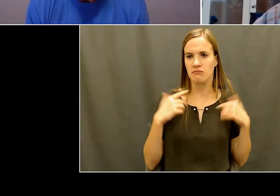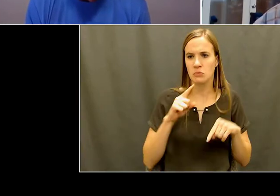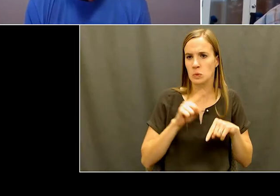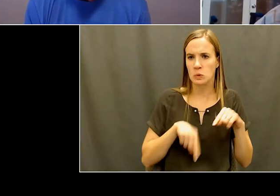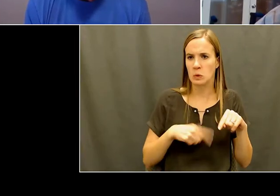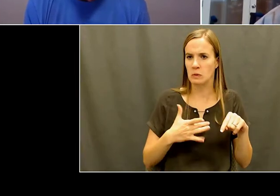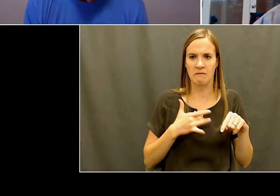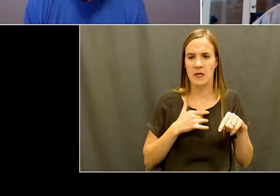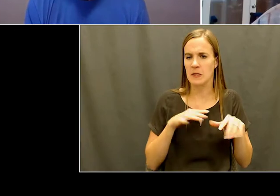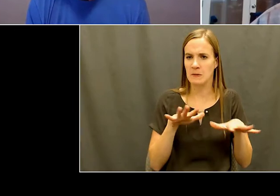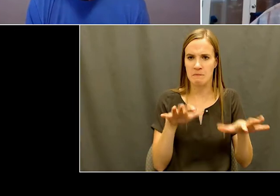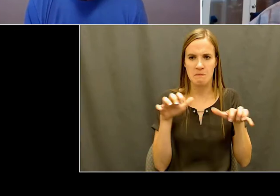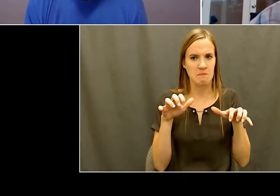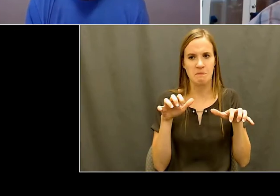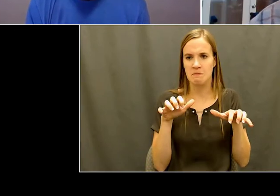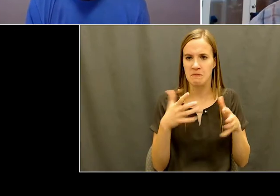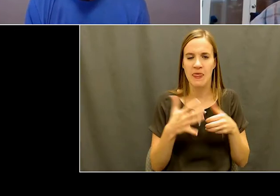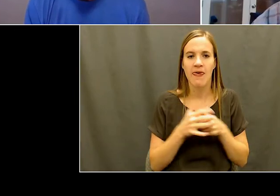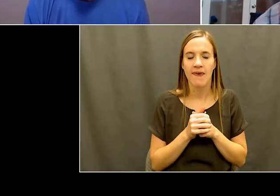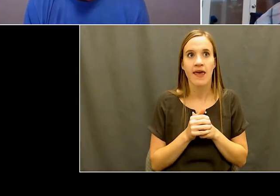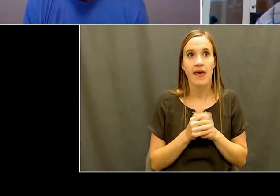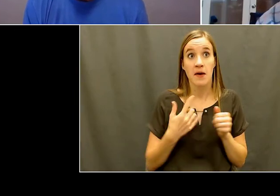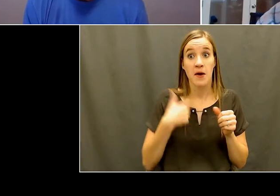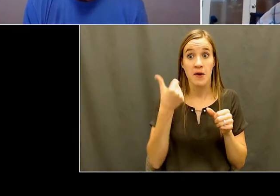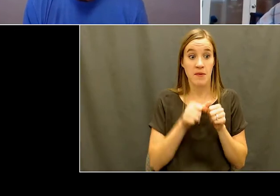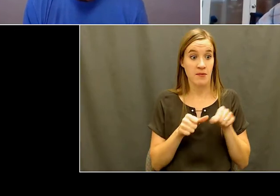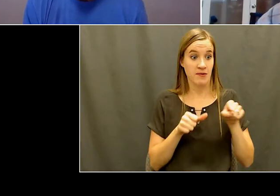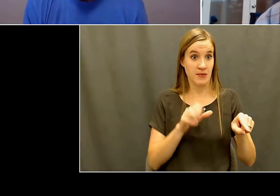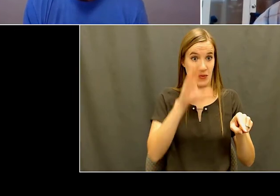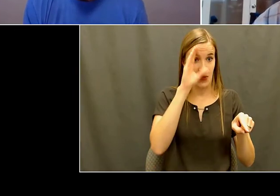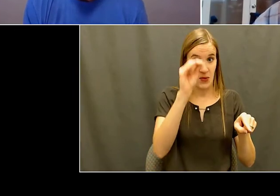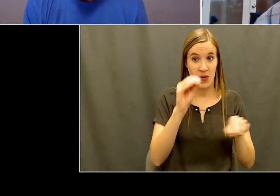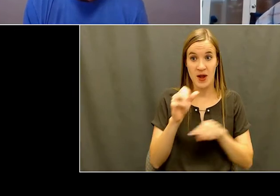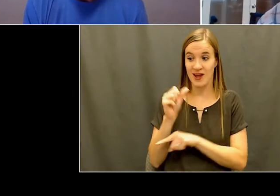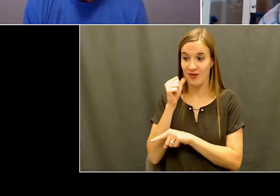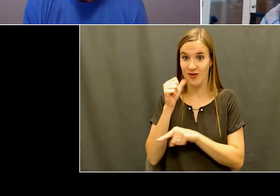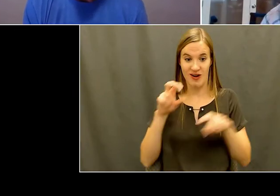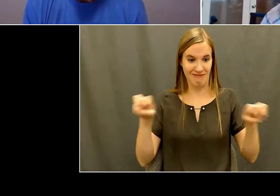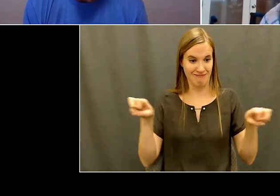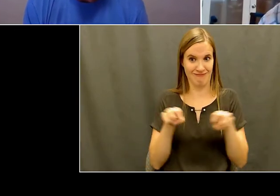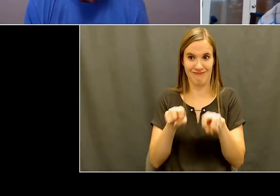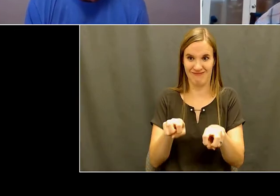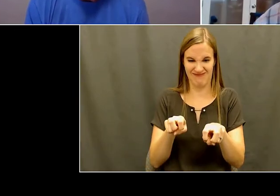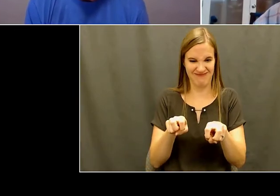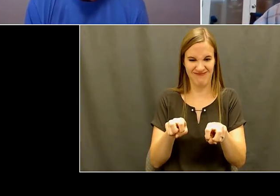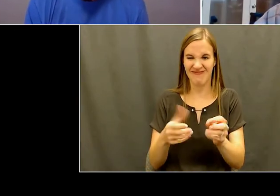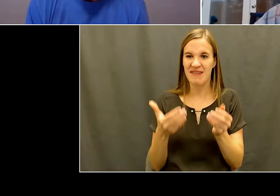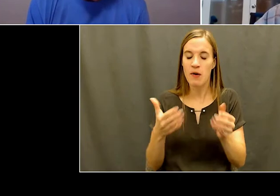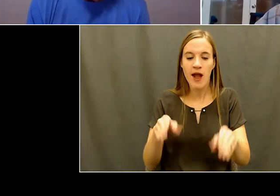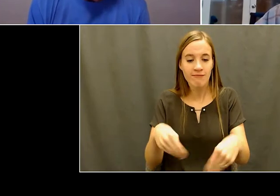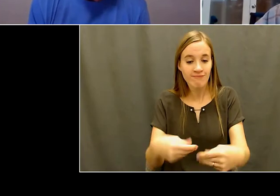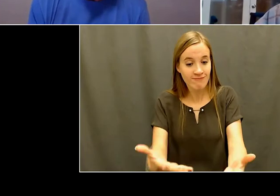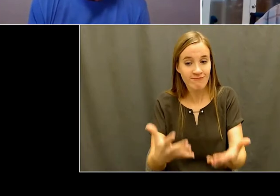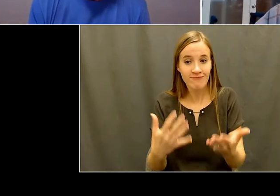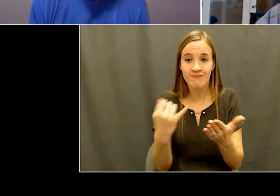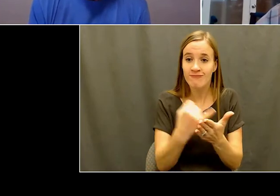And he said I can't do this. And then he looks over at this young little gal who's painting with her fin. And he